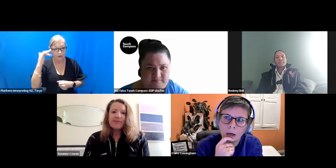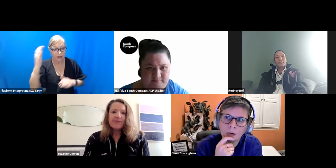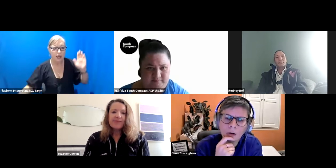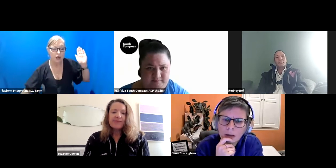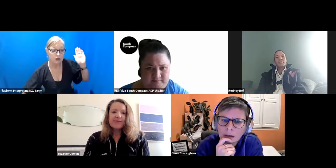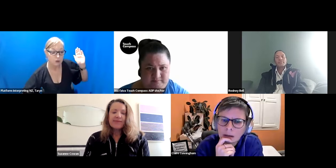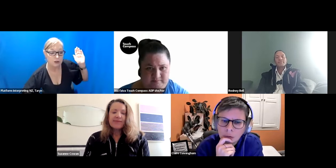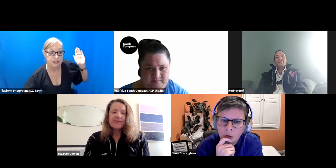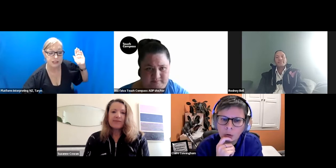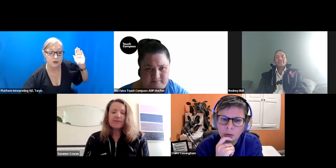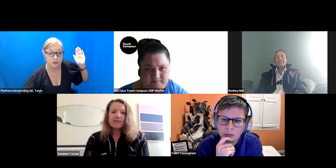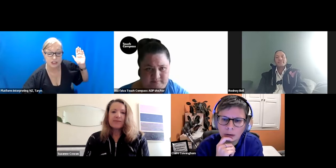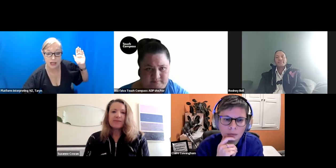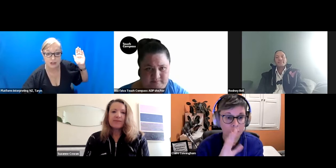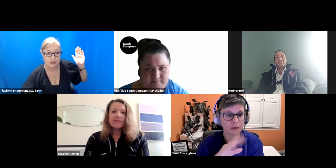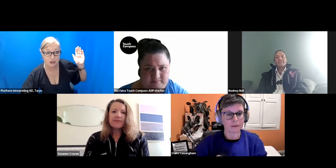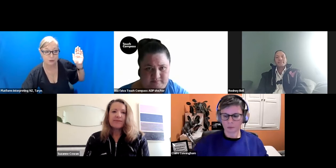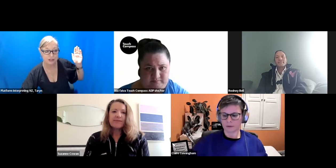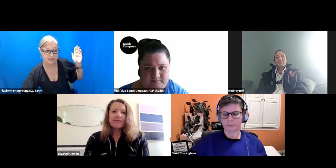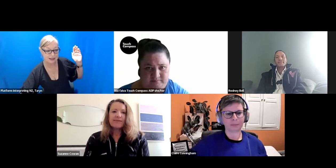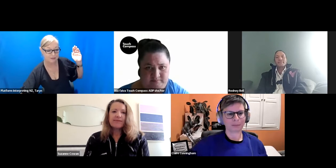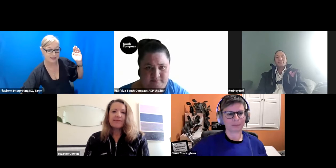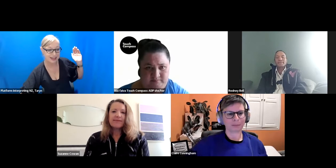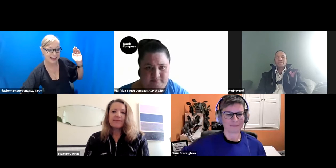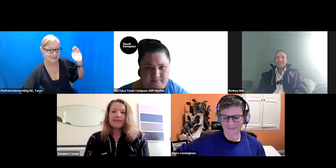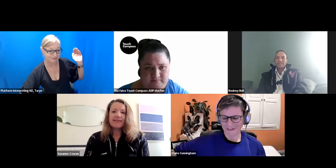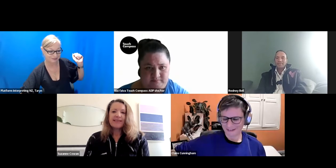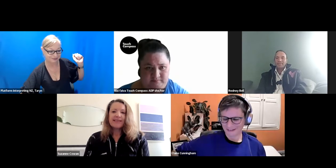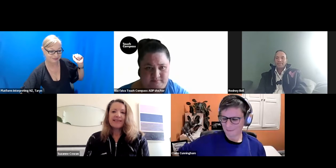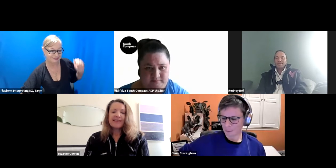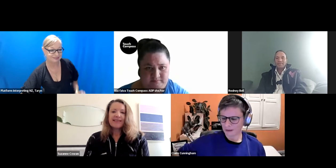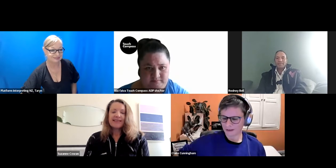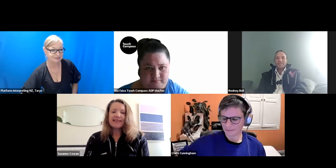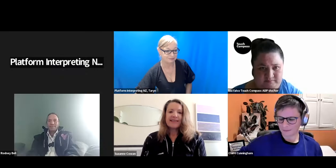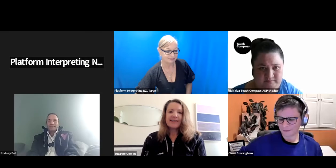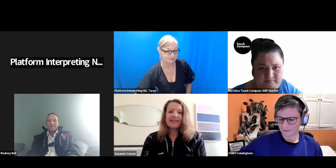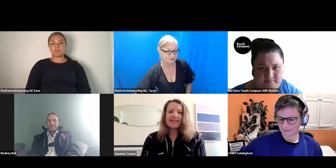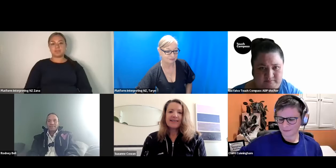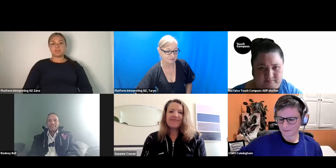if that's okay? Of course, thank you.